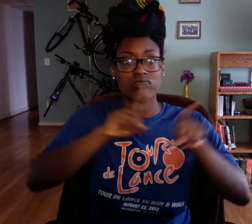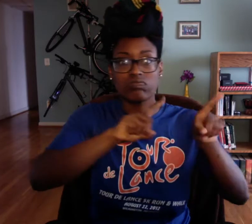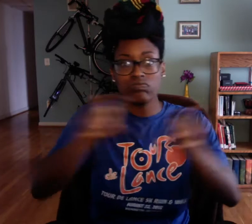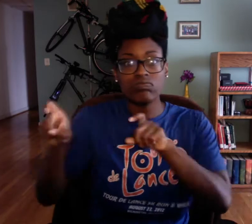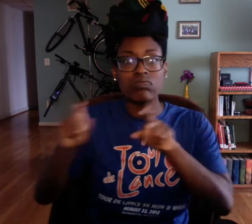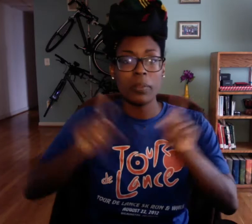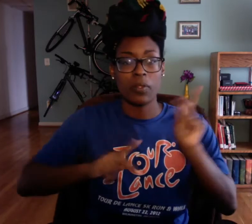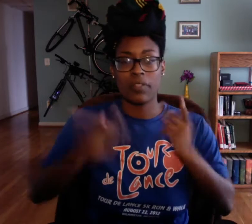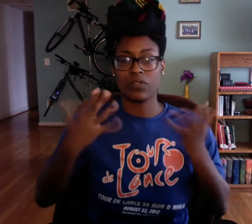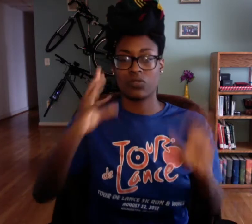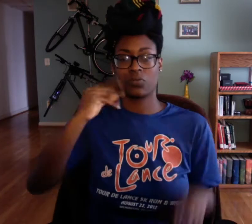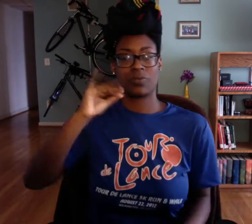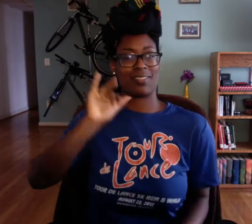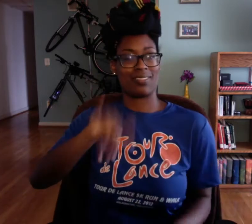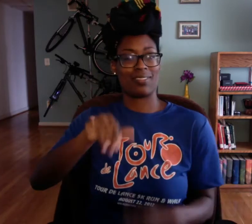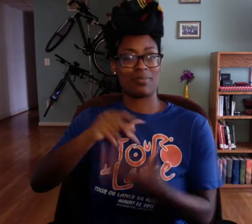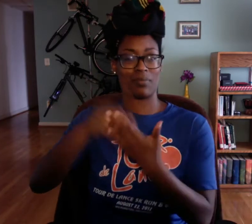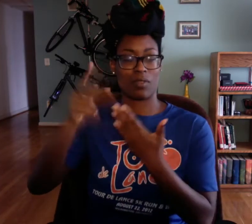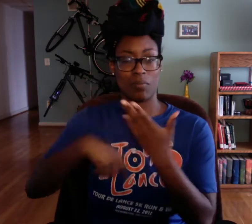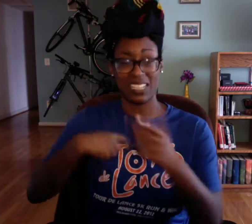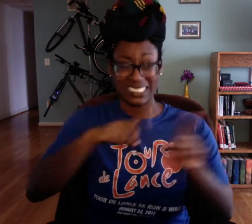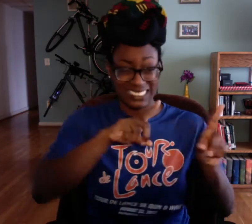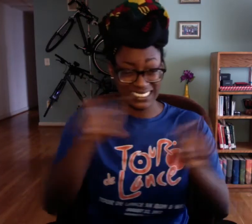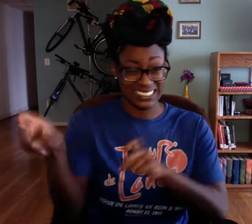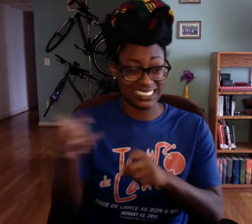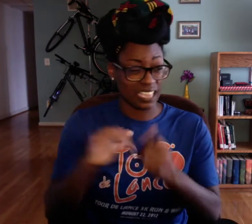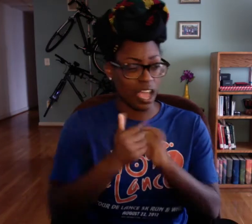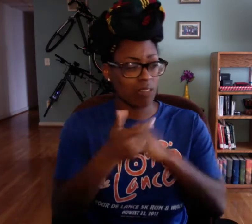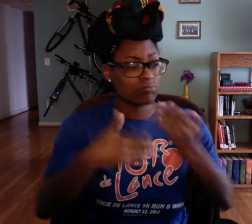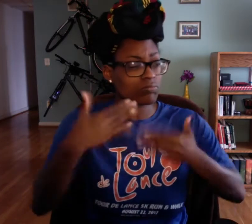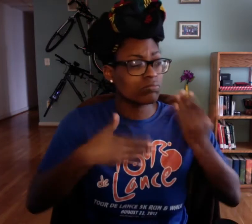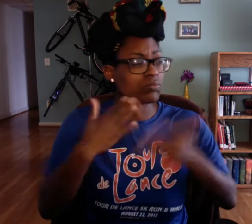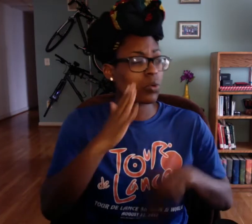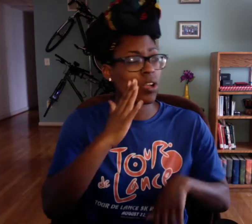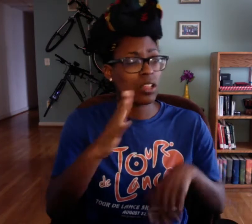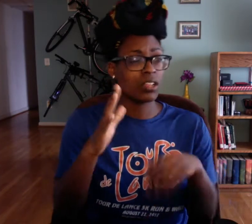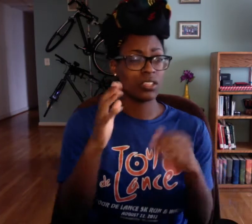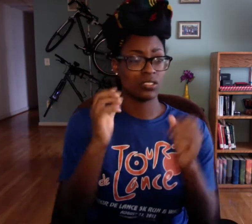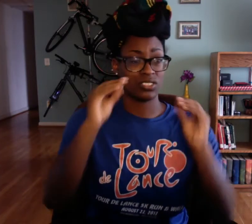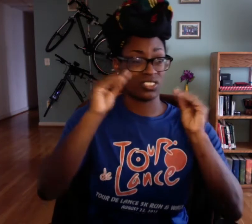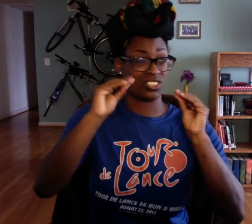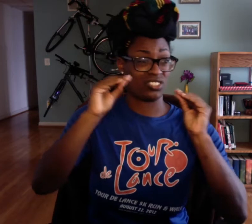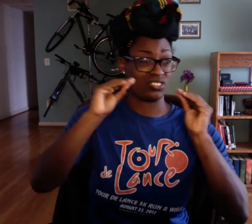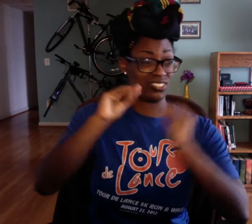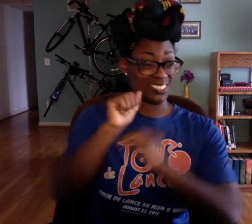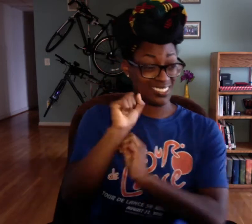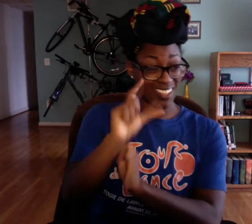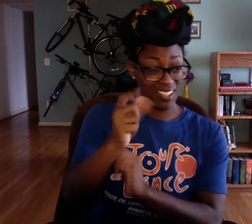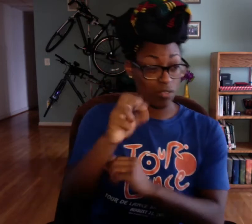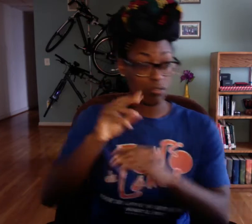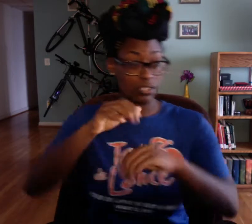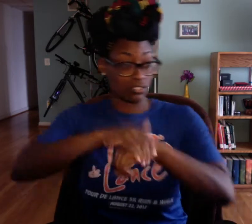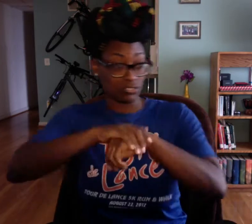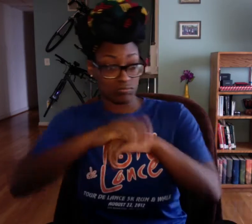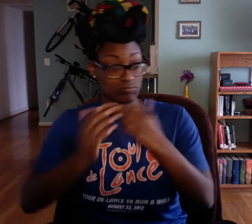I started I surveyed a few people who had experience with the program and asked them